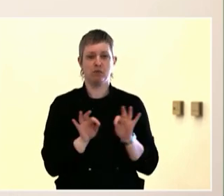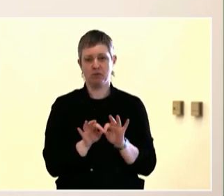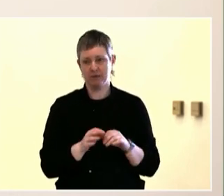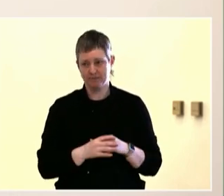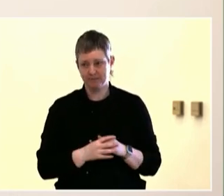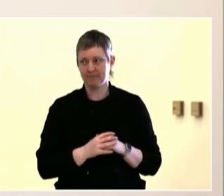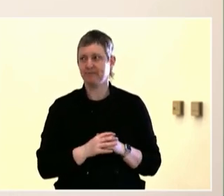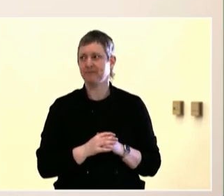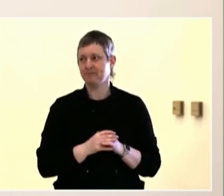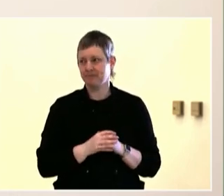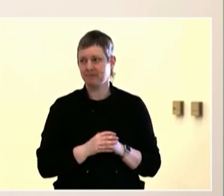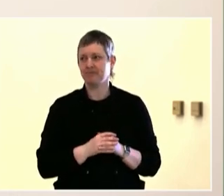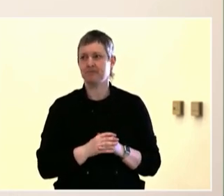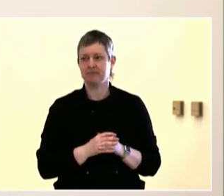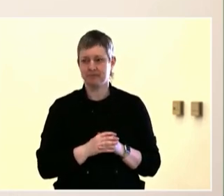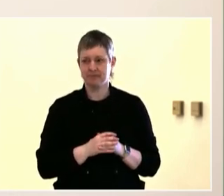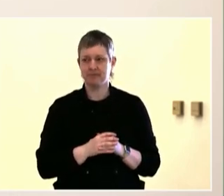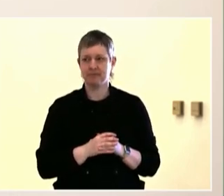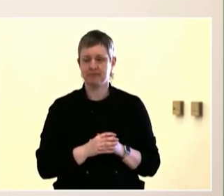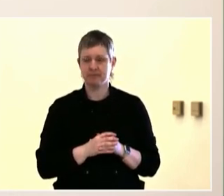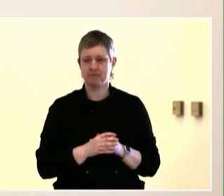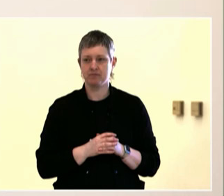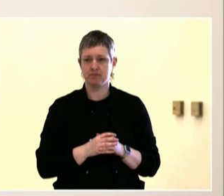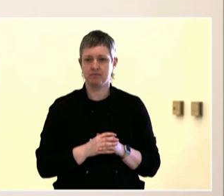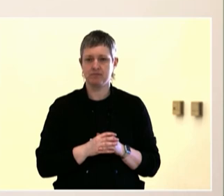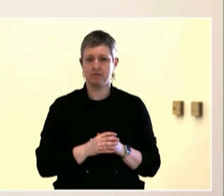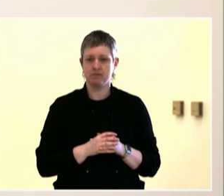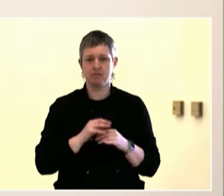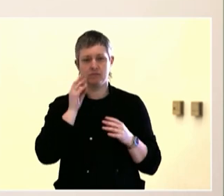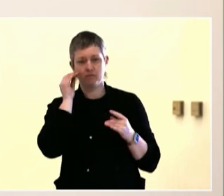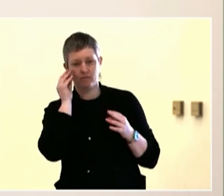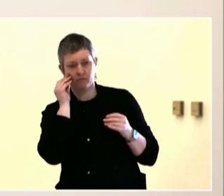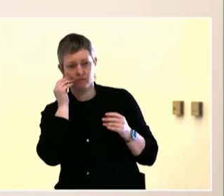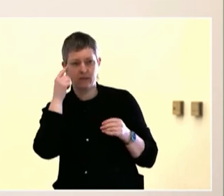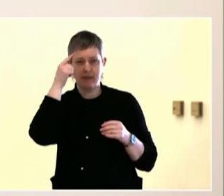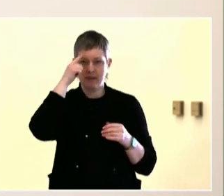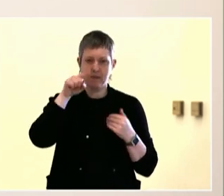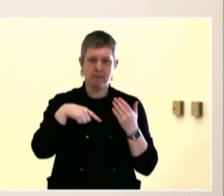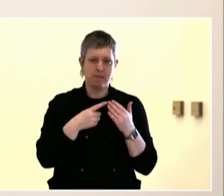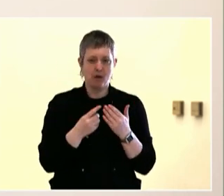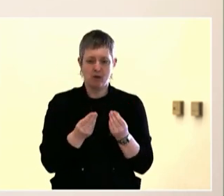with your assumptions, coming in with the idea of what you believe is working well in that